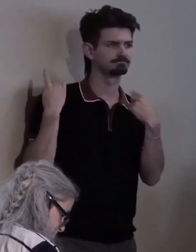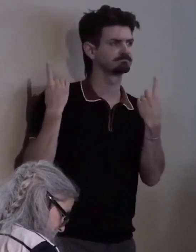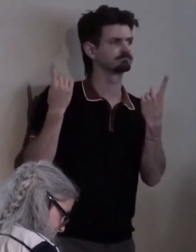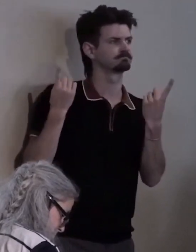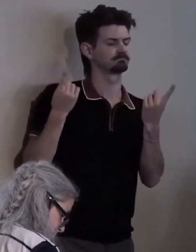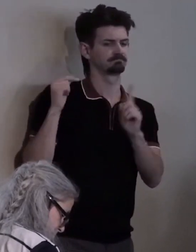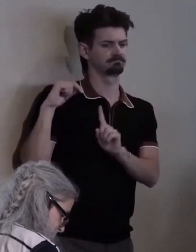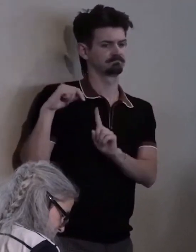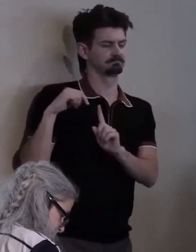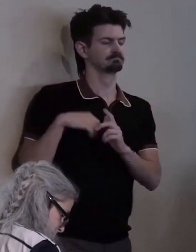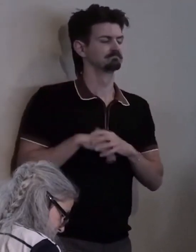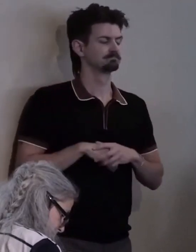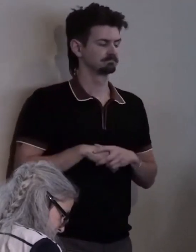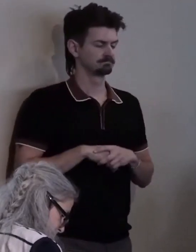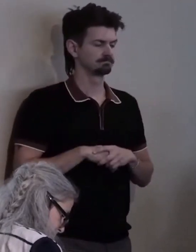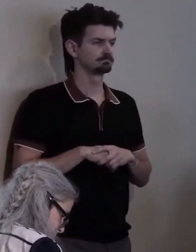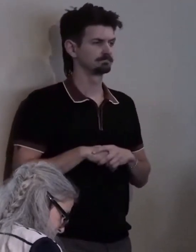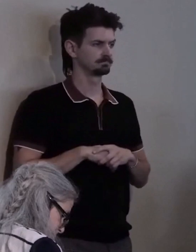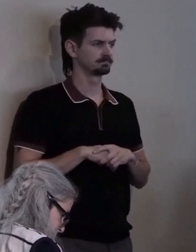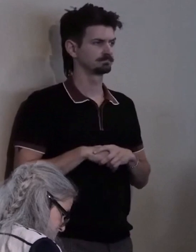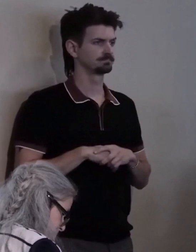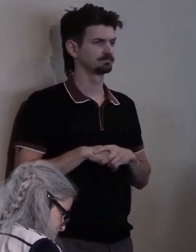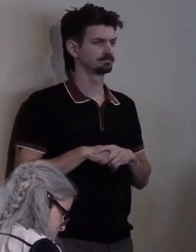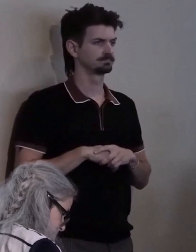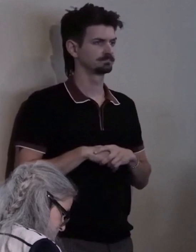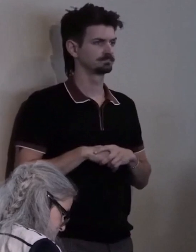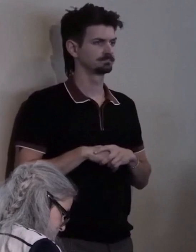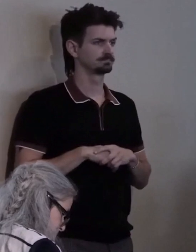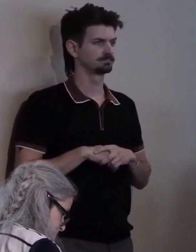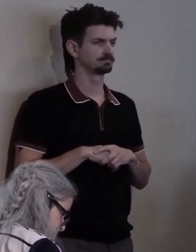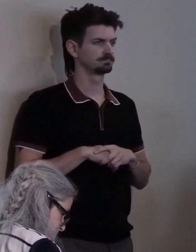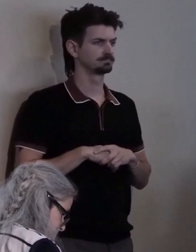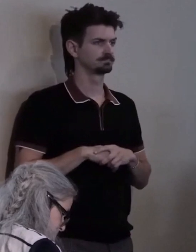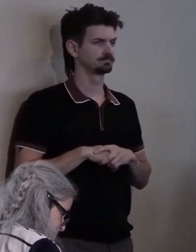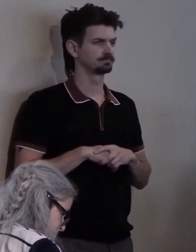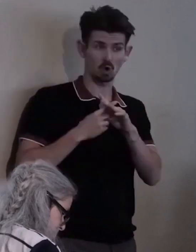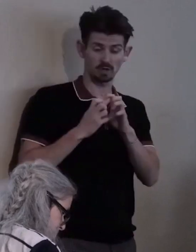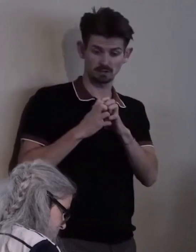Many people helped form CCDC too many to recognize,